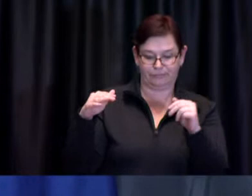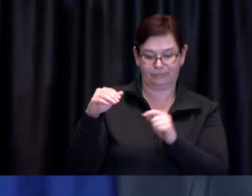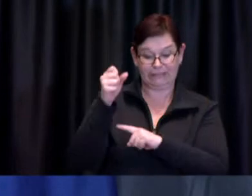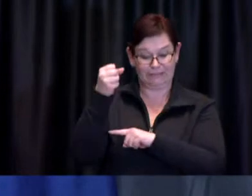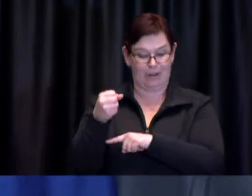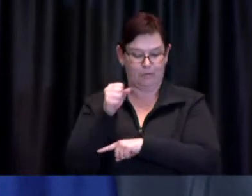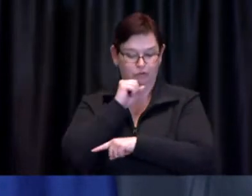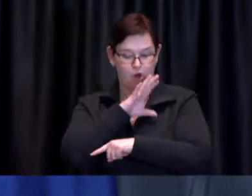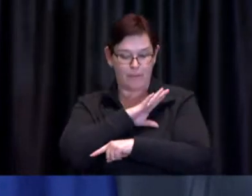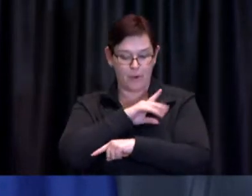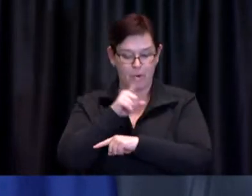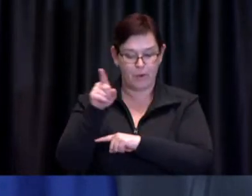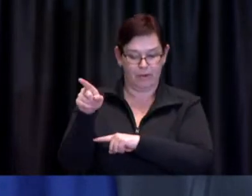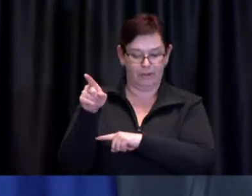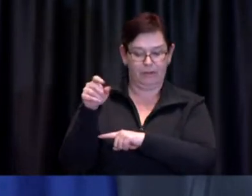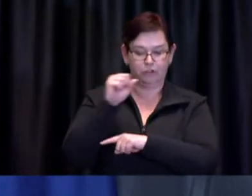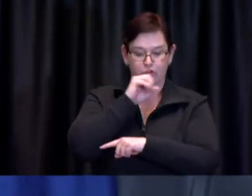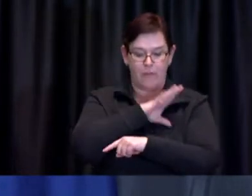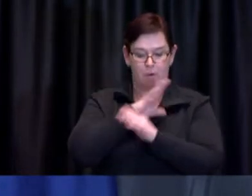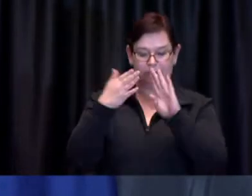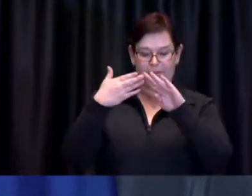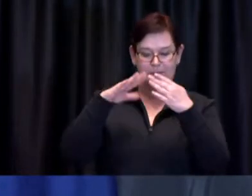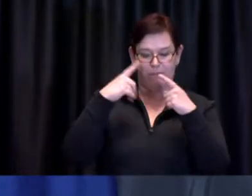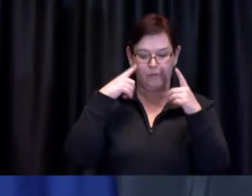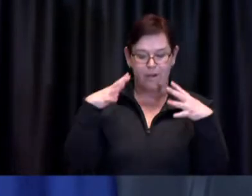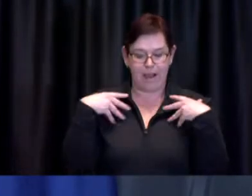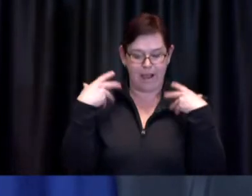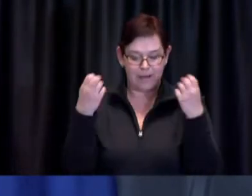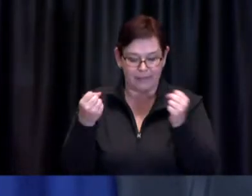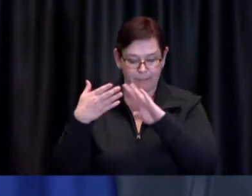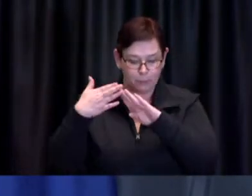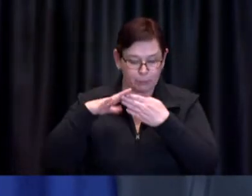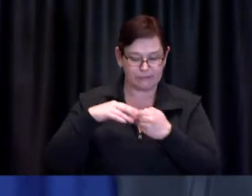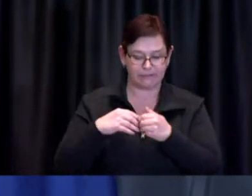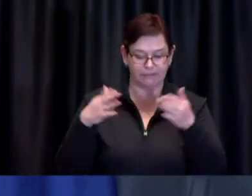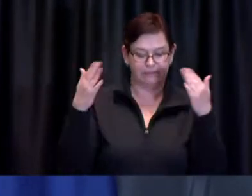So these are agencies that will be well known to people living in those neighbourhoods and will do a good job